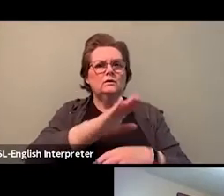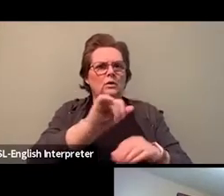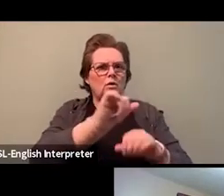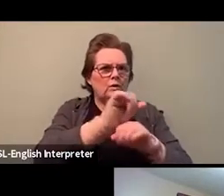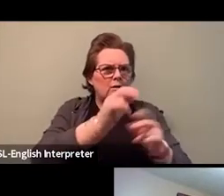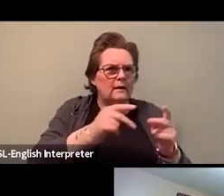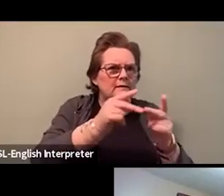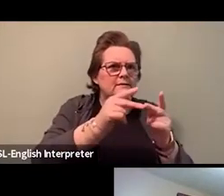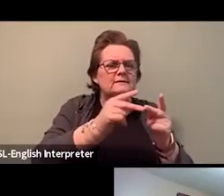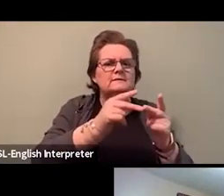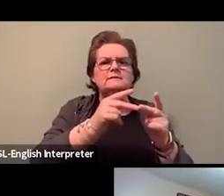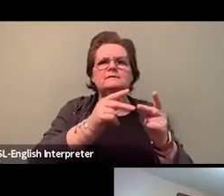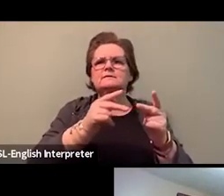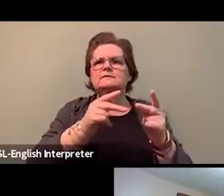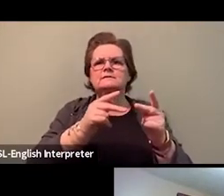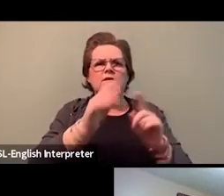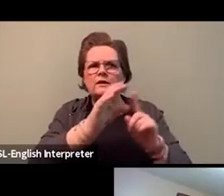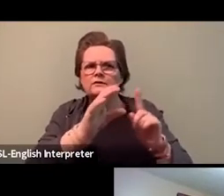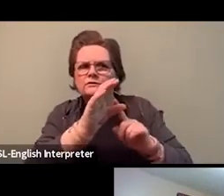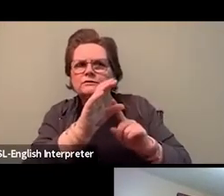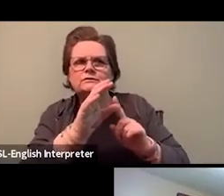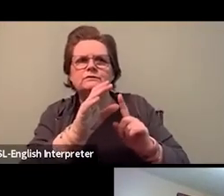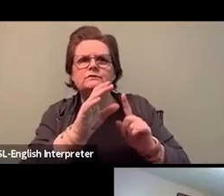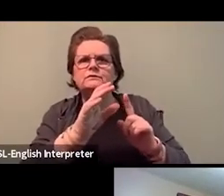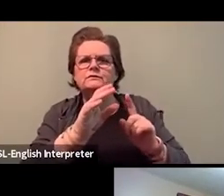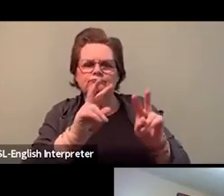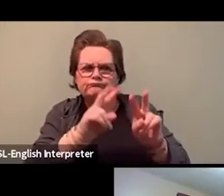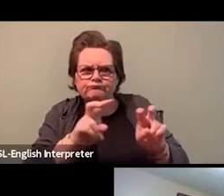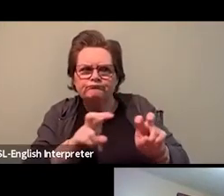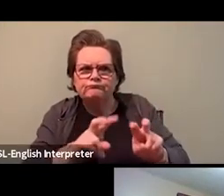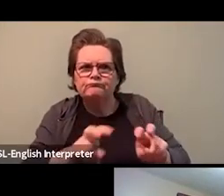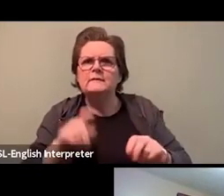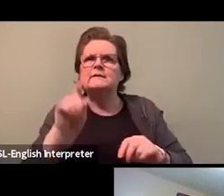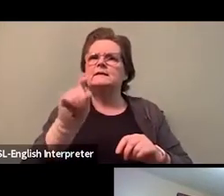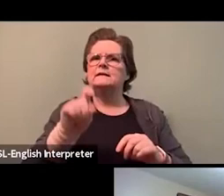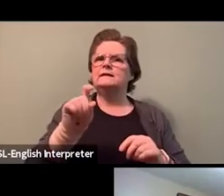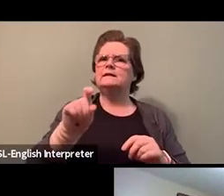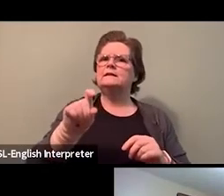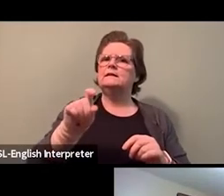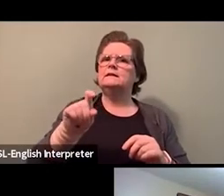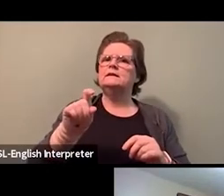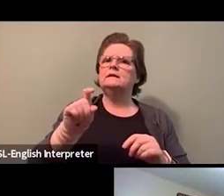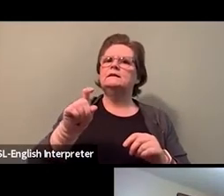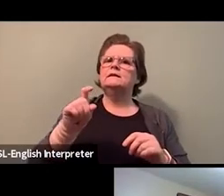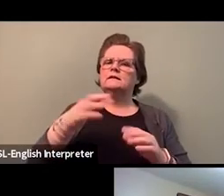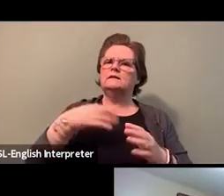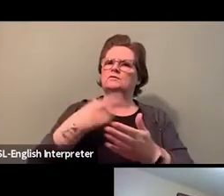I think now is a time to put resources. We talk about this all the time, into enhancing leadership roles